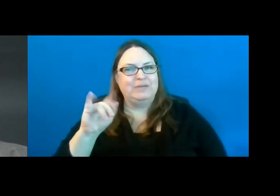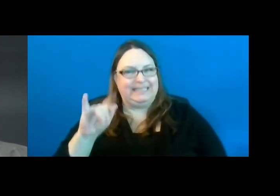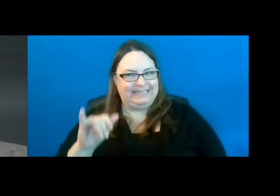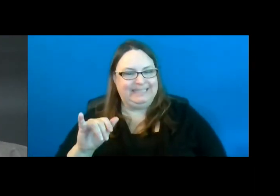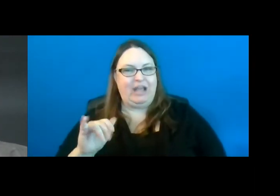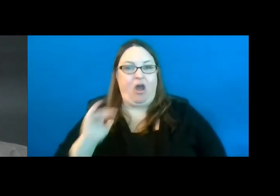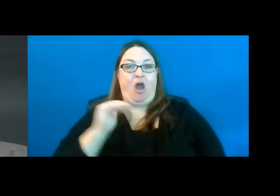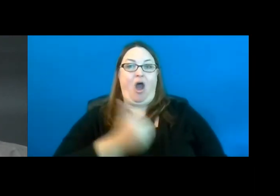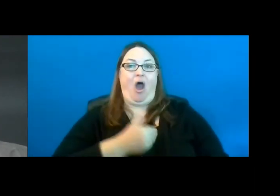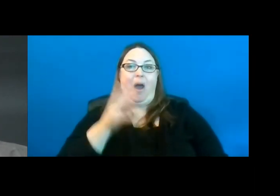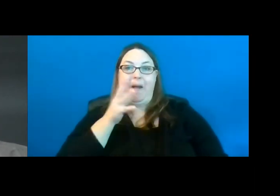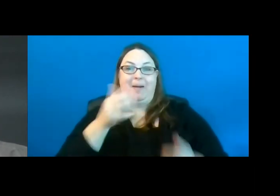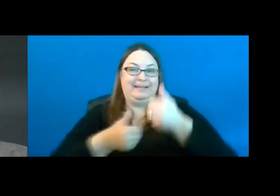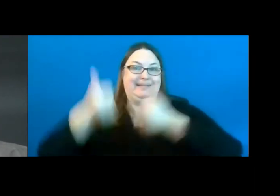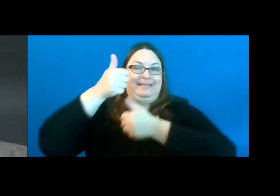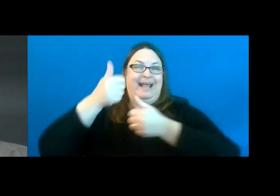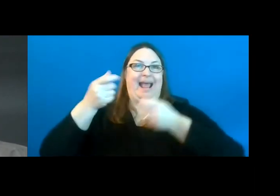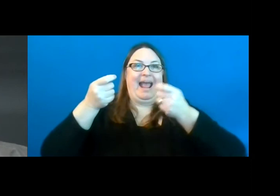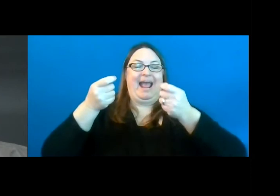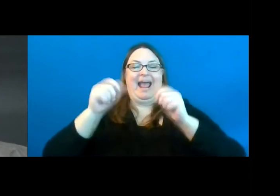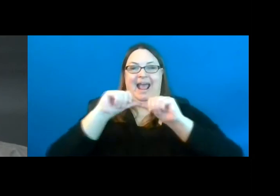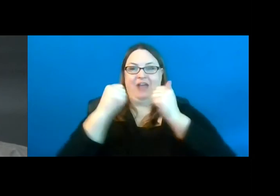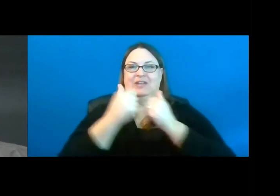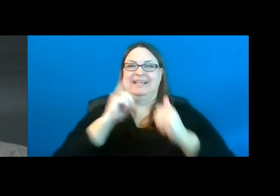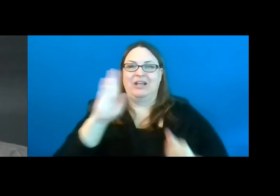Our parent agency is the Bureau of Services for Blind Persons.